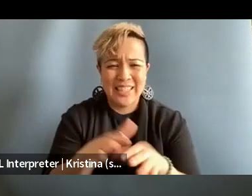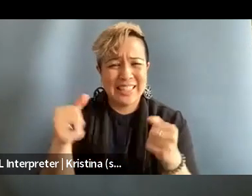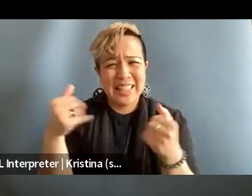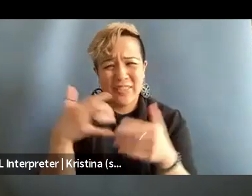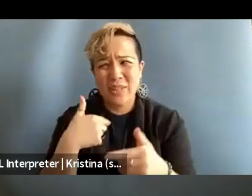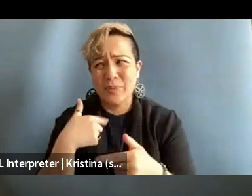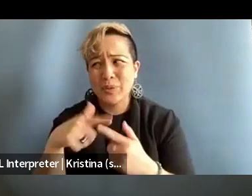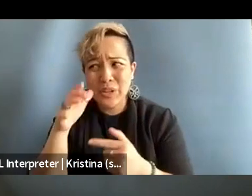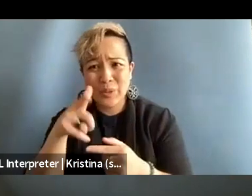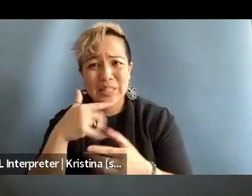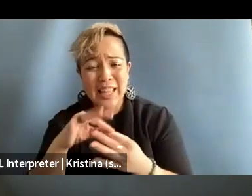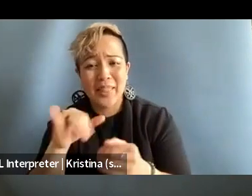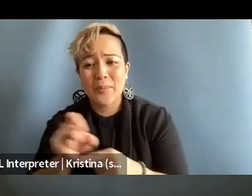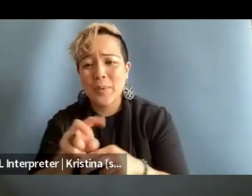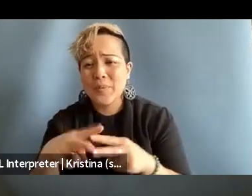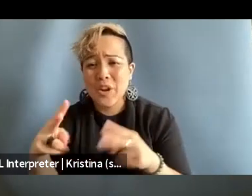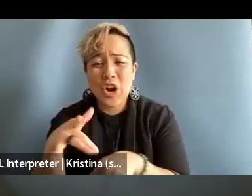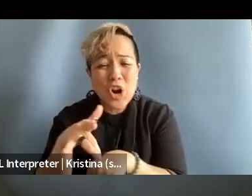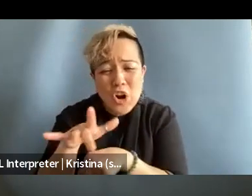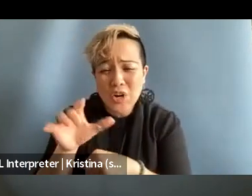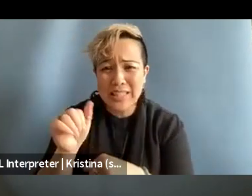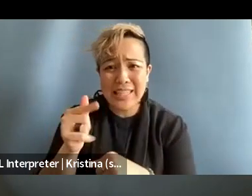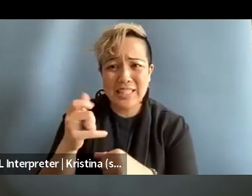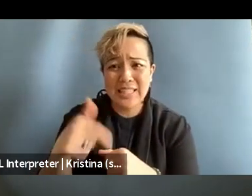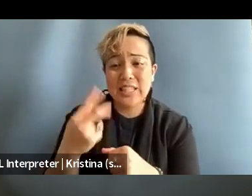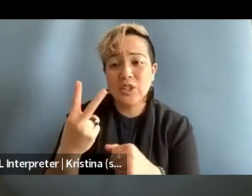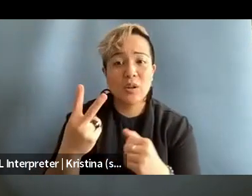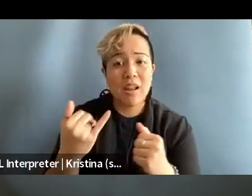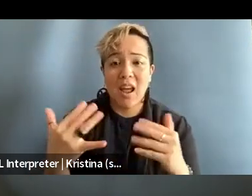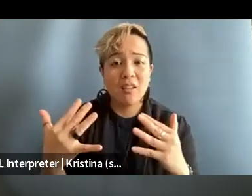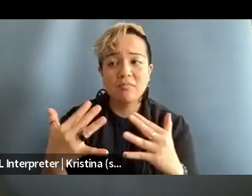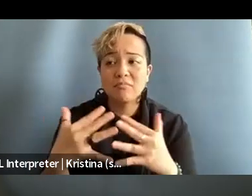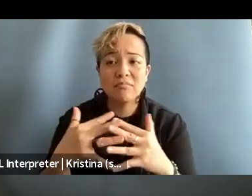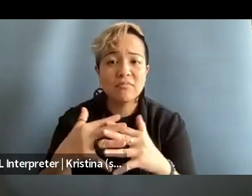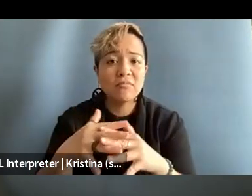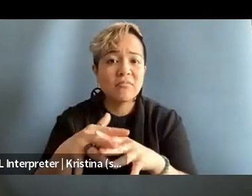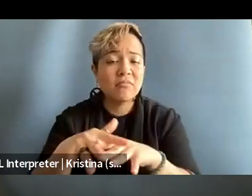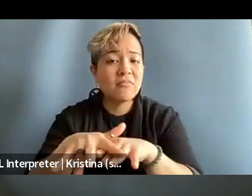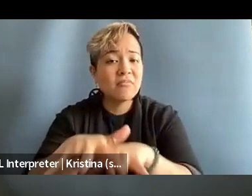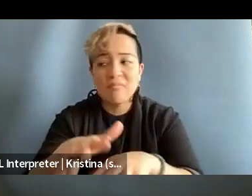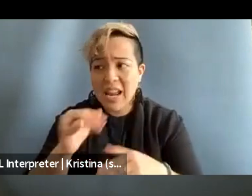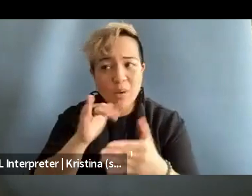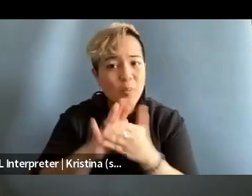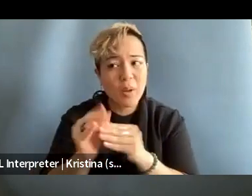that from a very early age, these two are commingling and it's going to become increasingly difficult